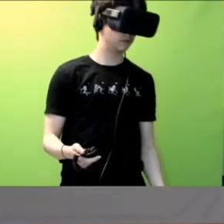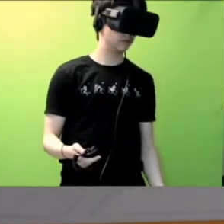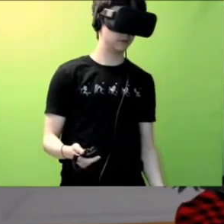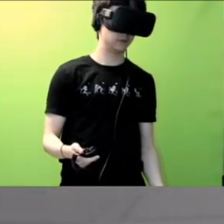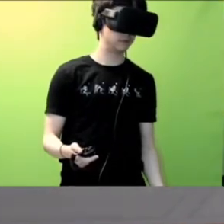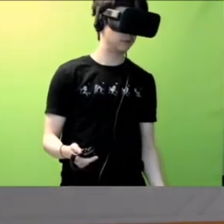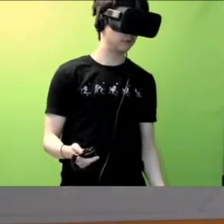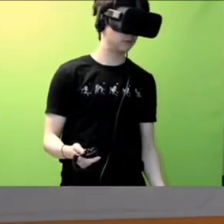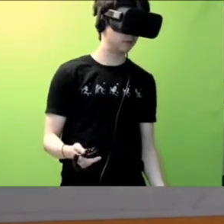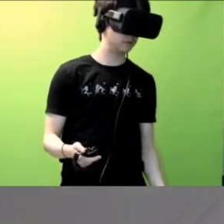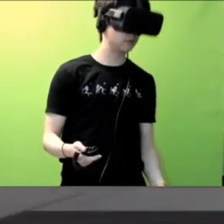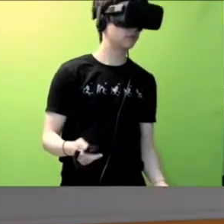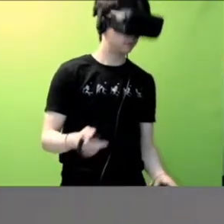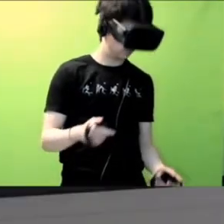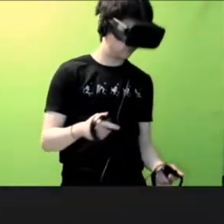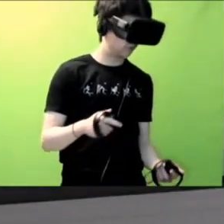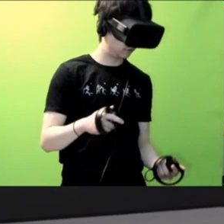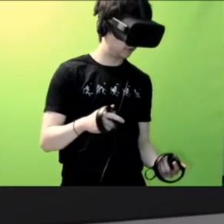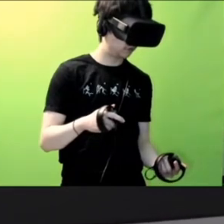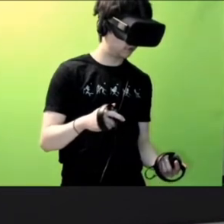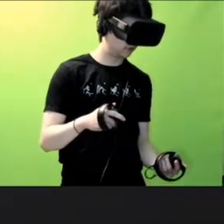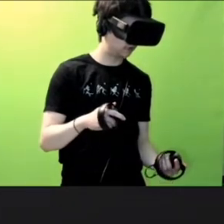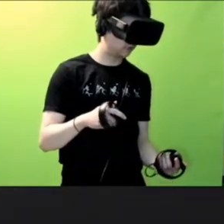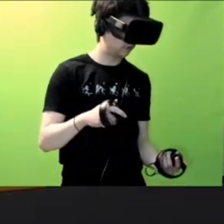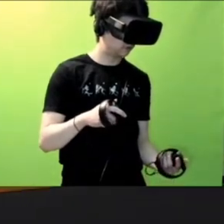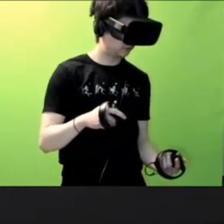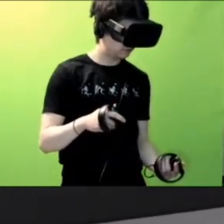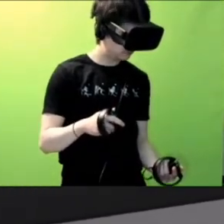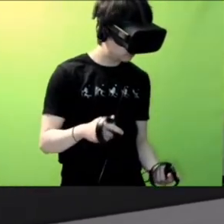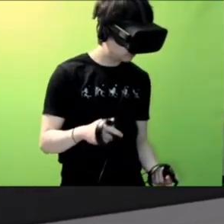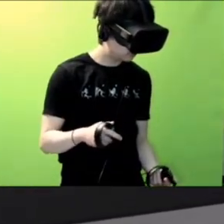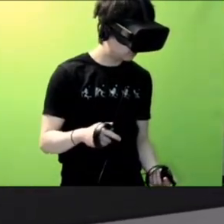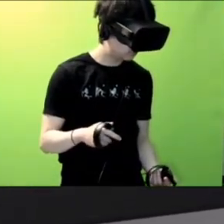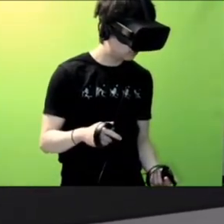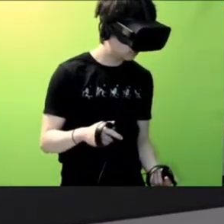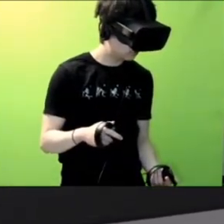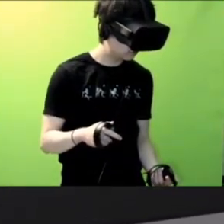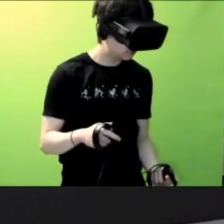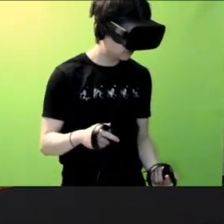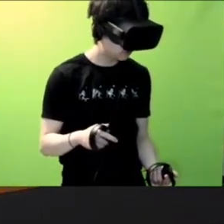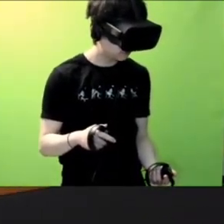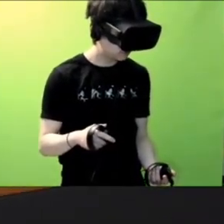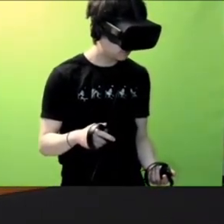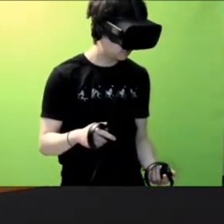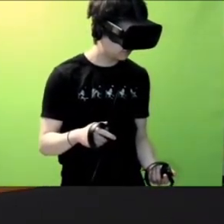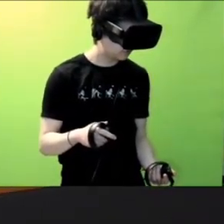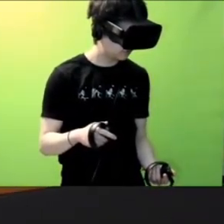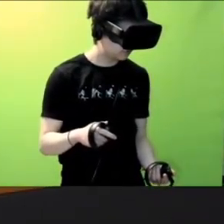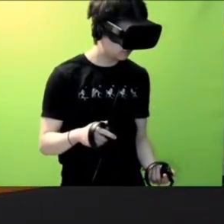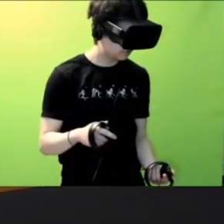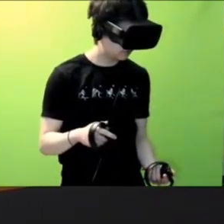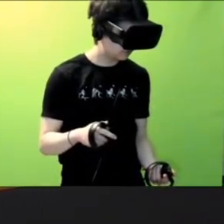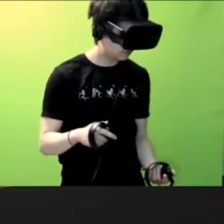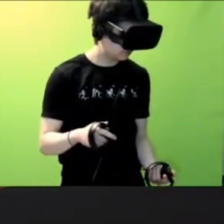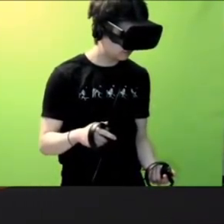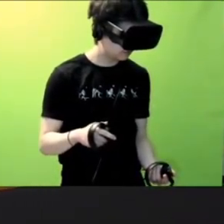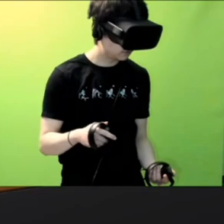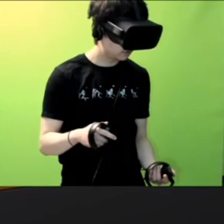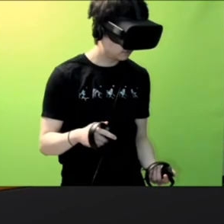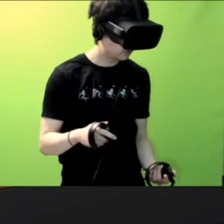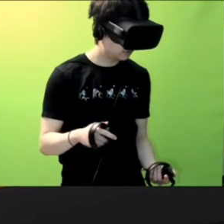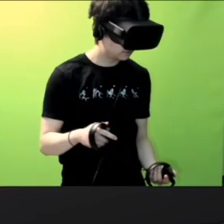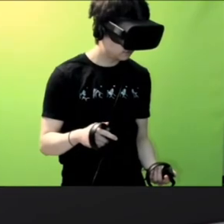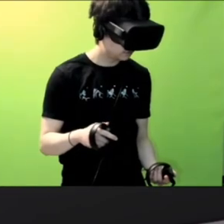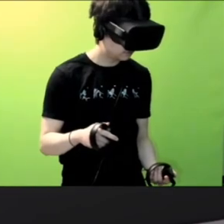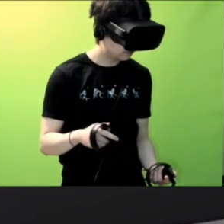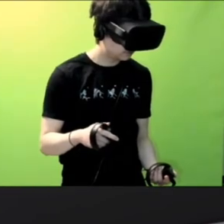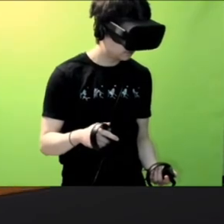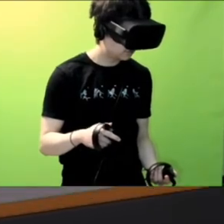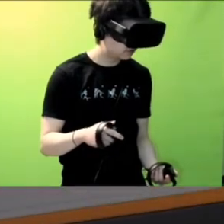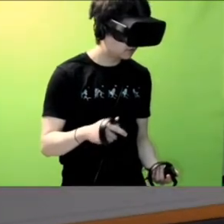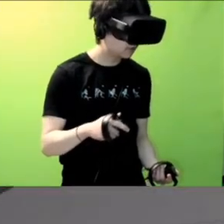Yeah, I started a few weeks ago